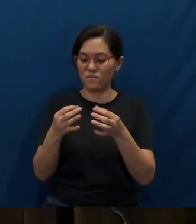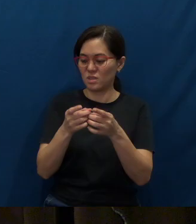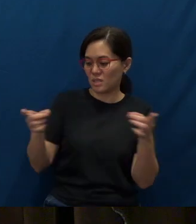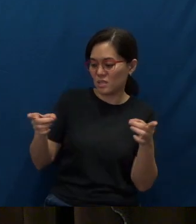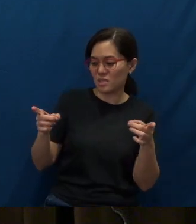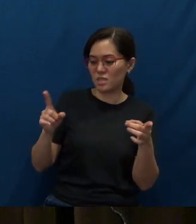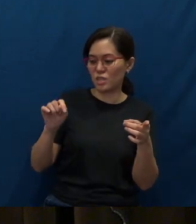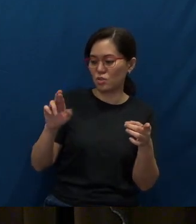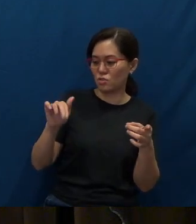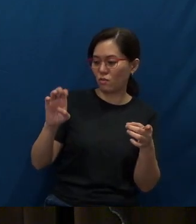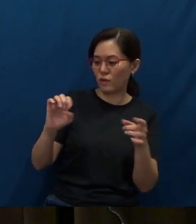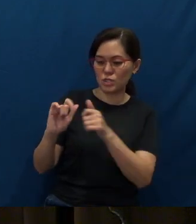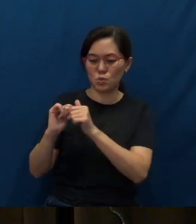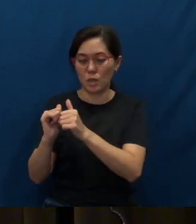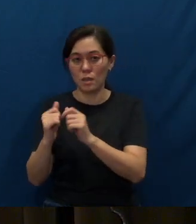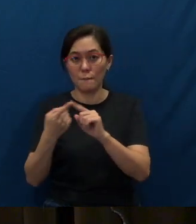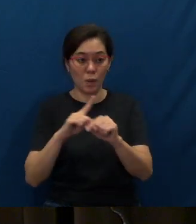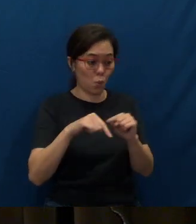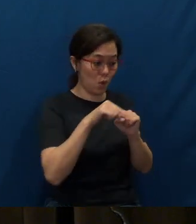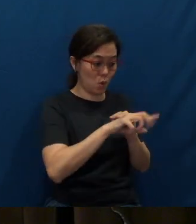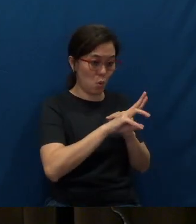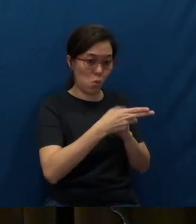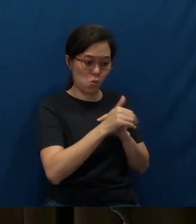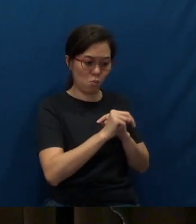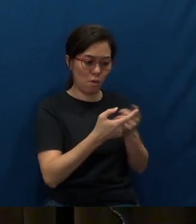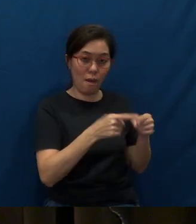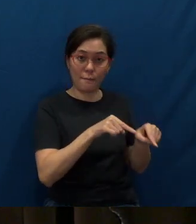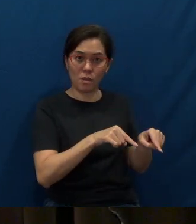But when it happened in Wuhan, it was scary.